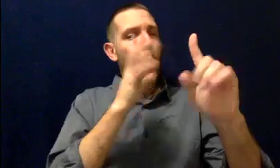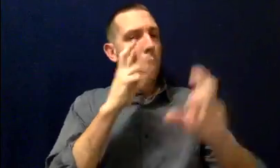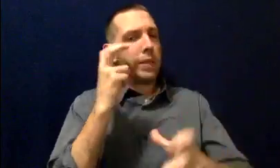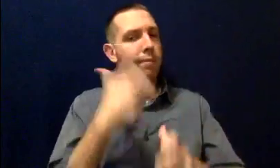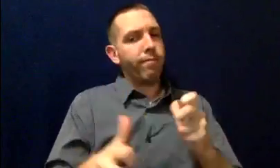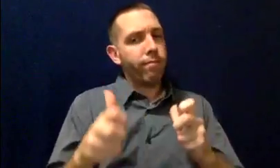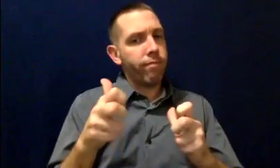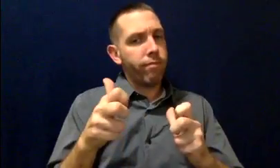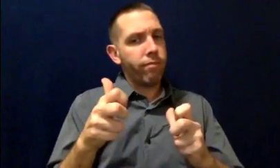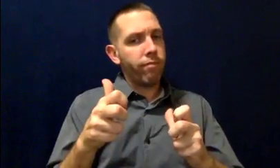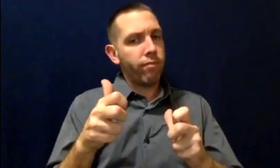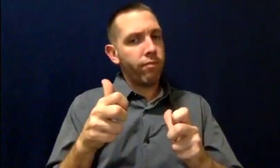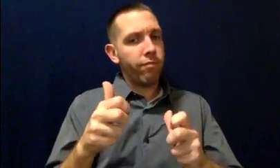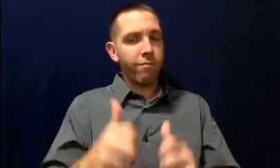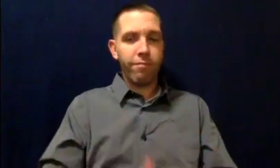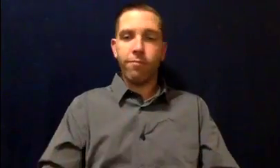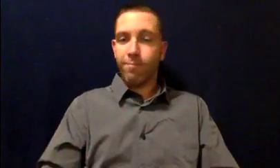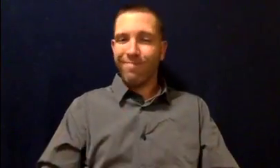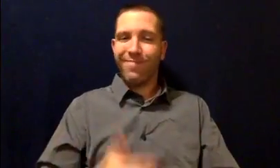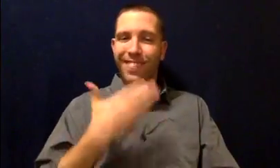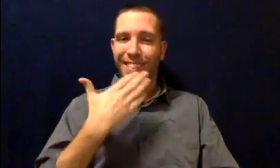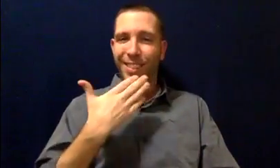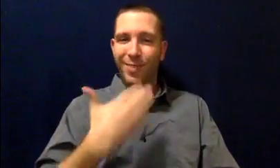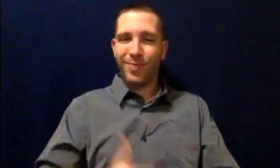That would tough. Thank you!